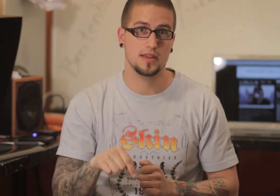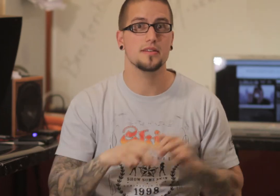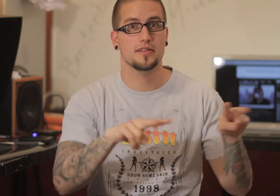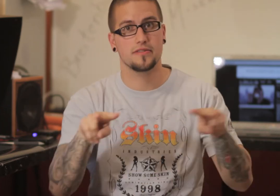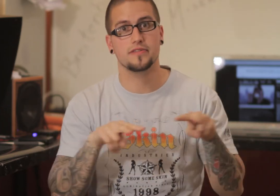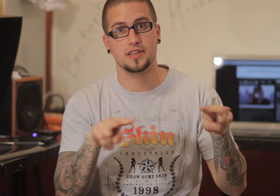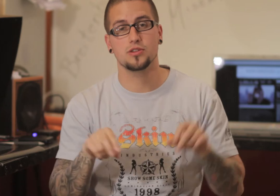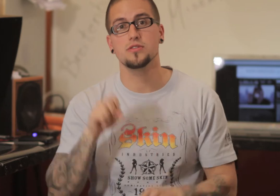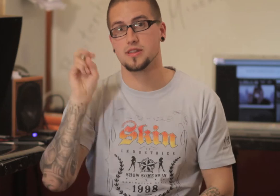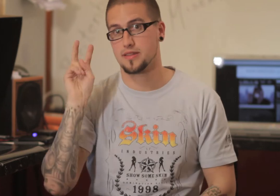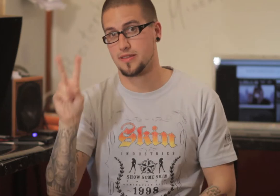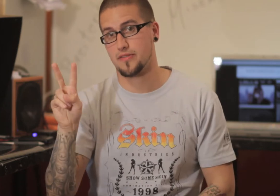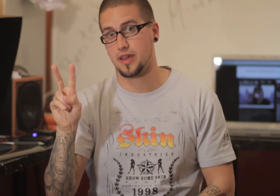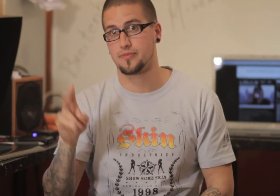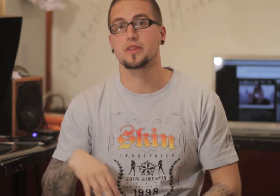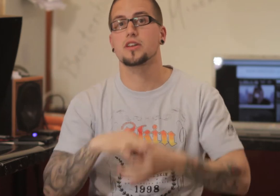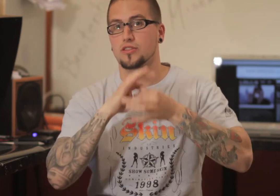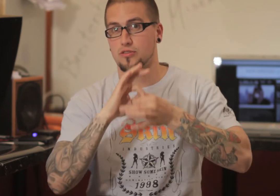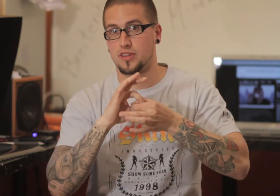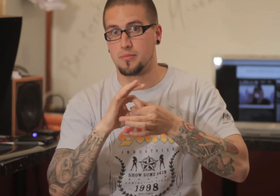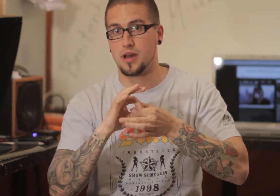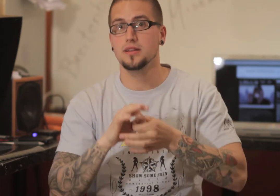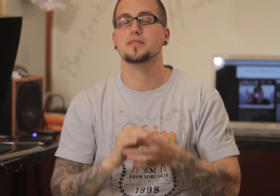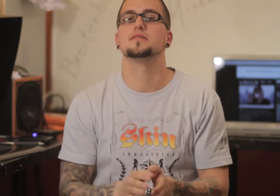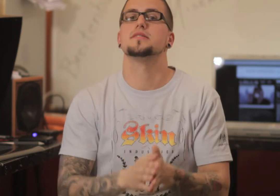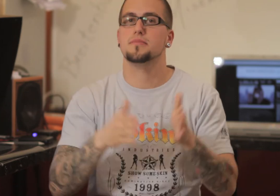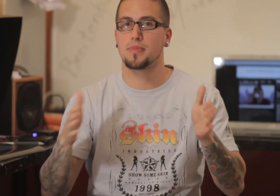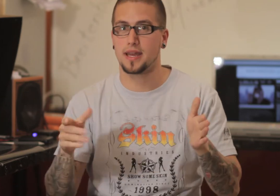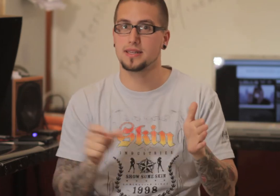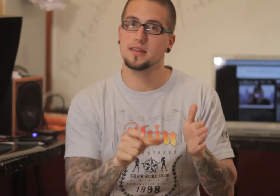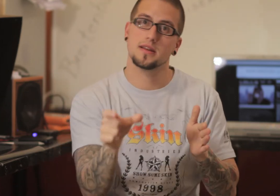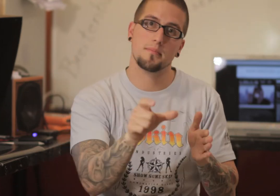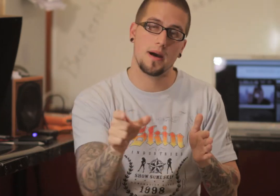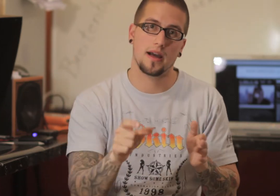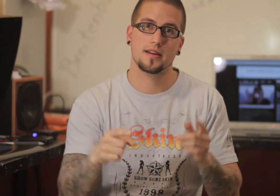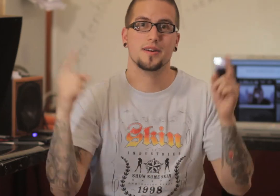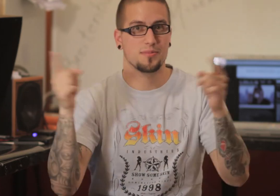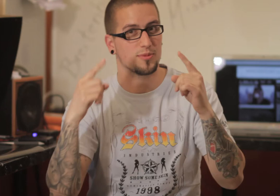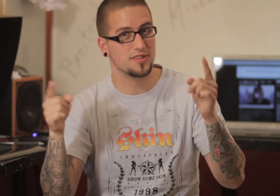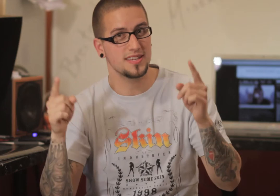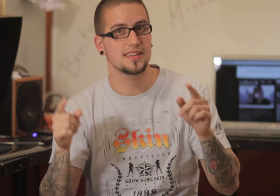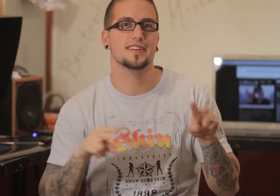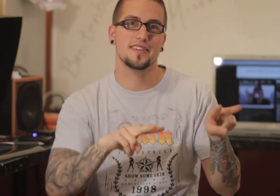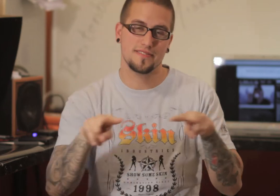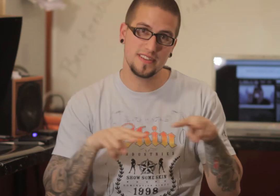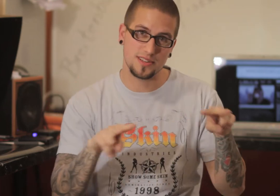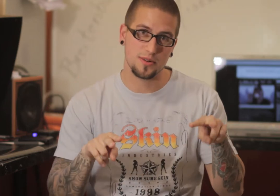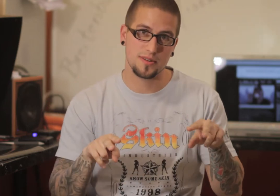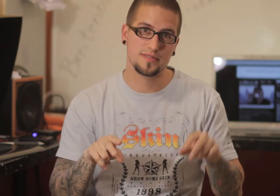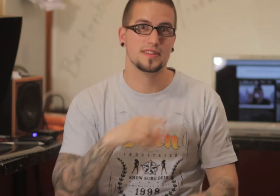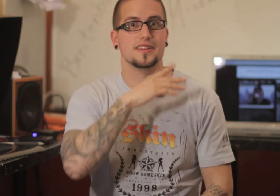This is the second video about the music video of Breitenbach.